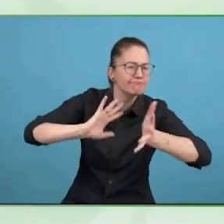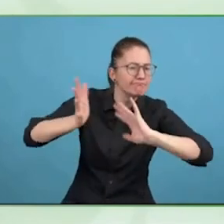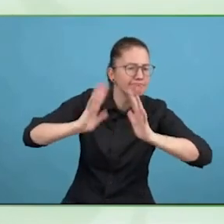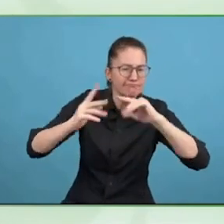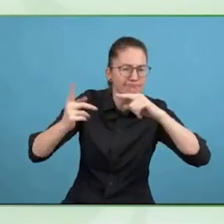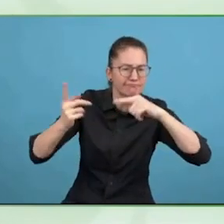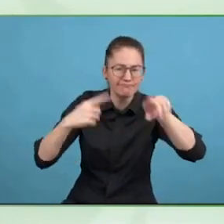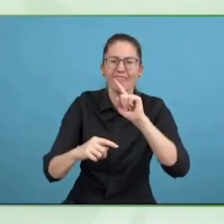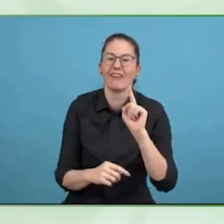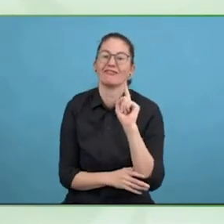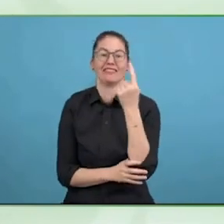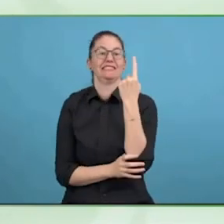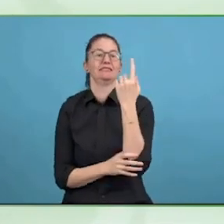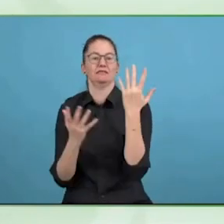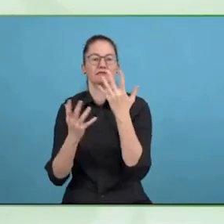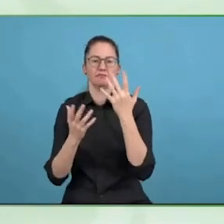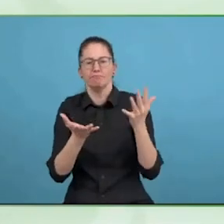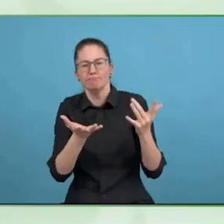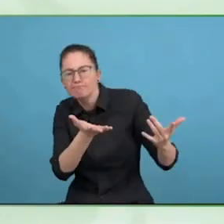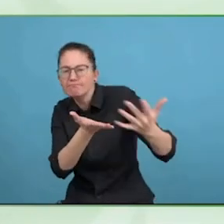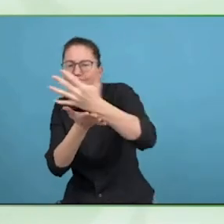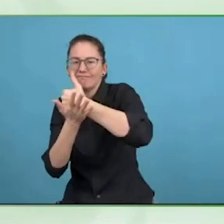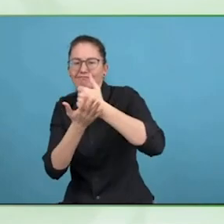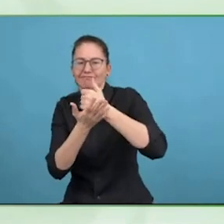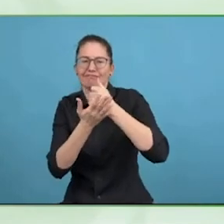important assistive technologies and that there are solutions.